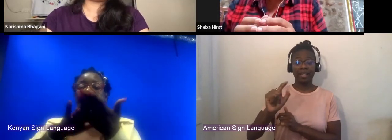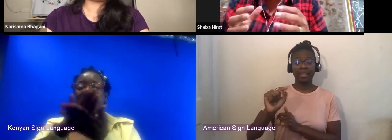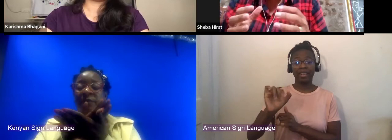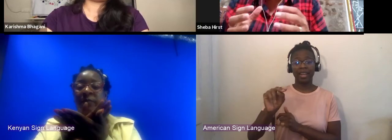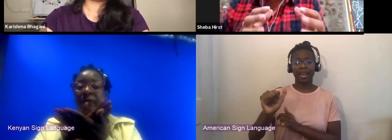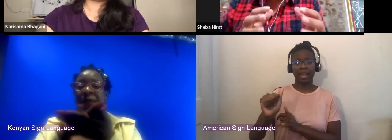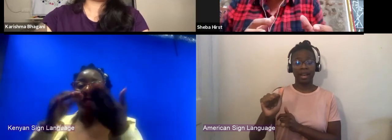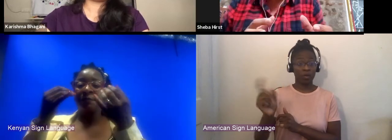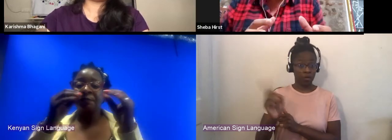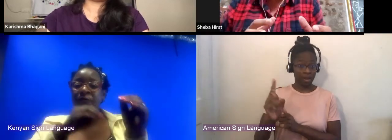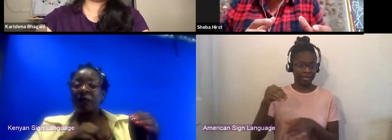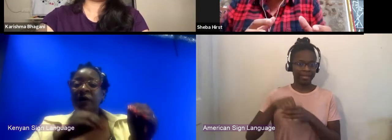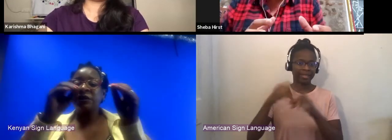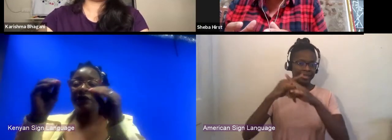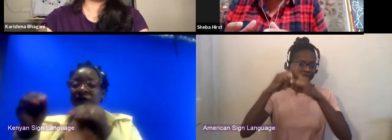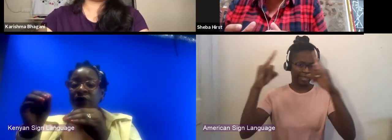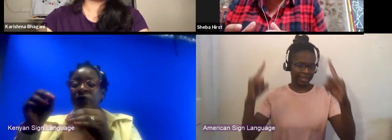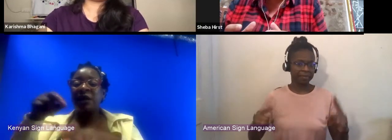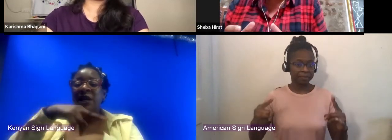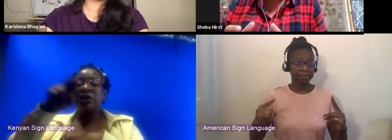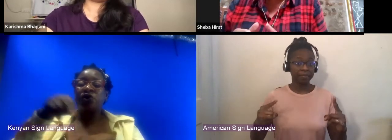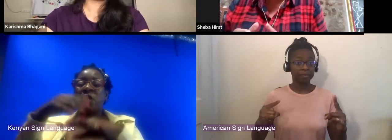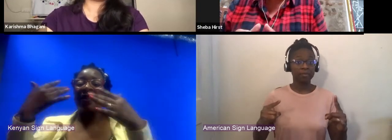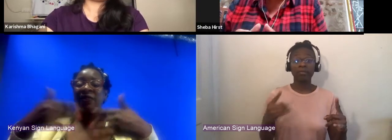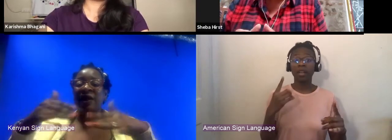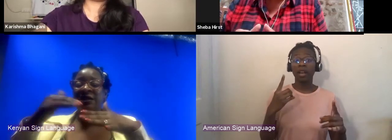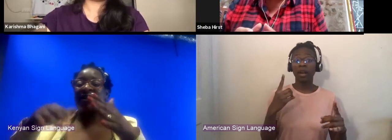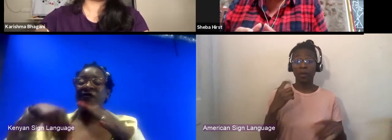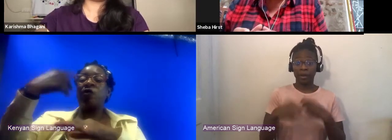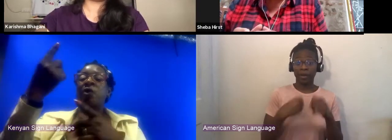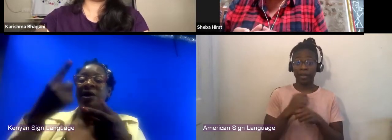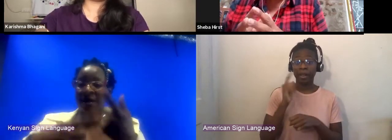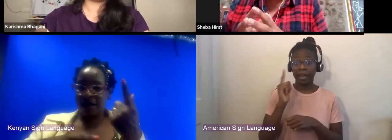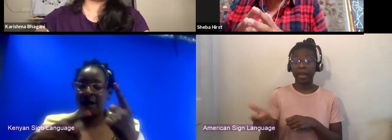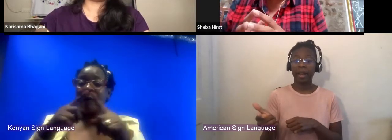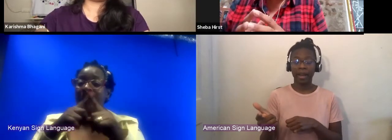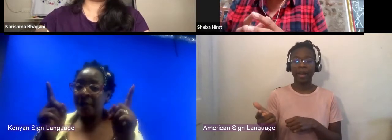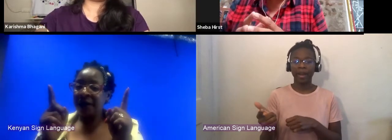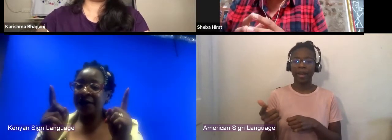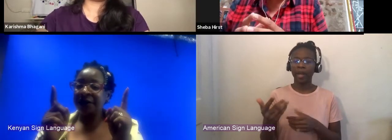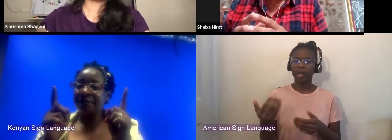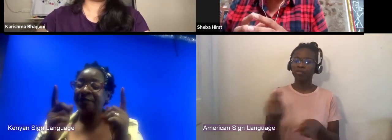to the National Theater in the year that followed. But part of the thing that made us be able